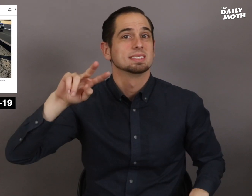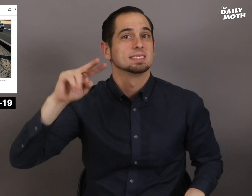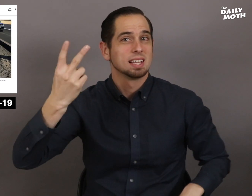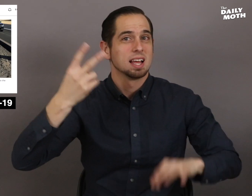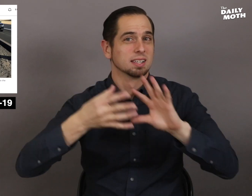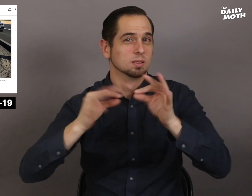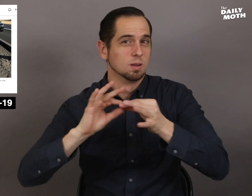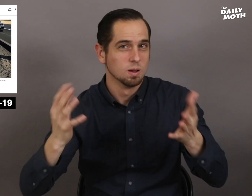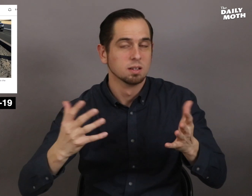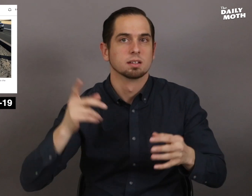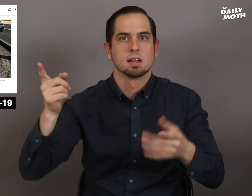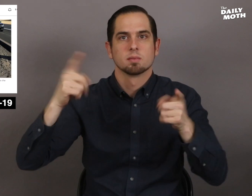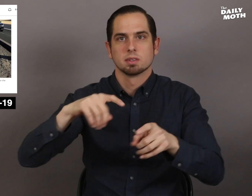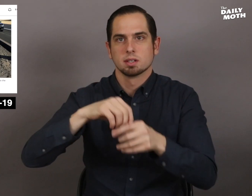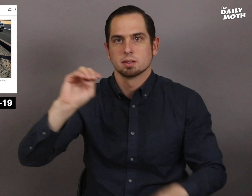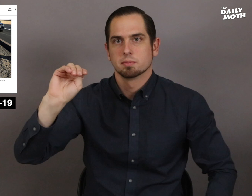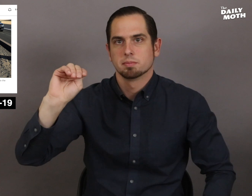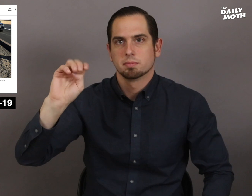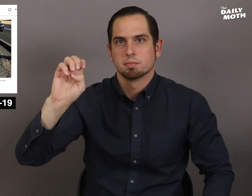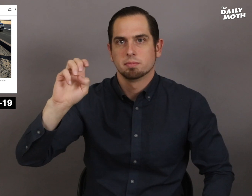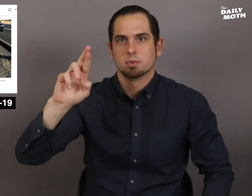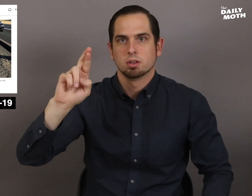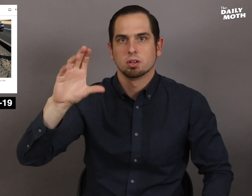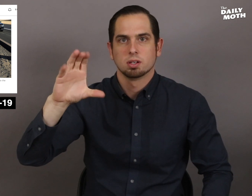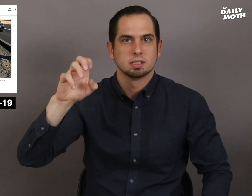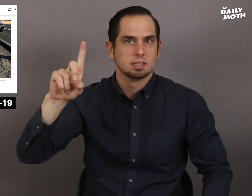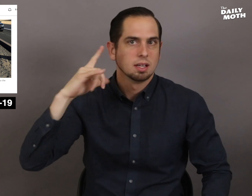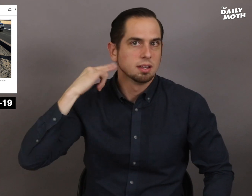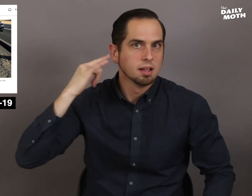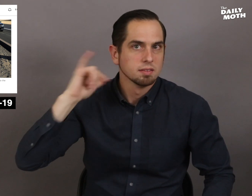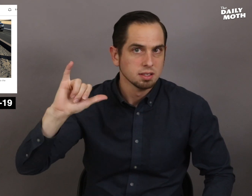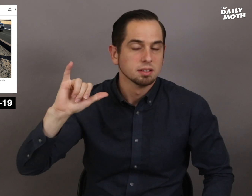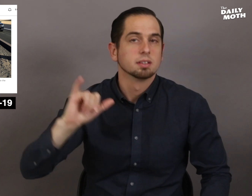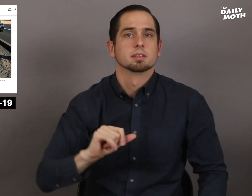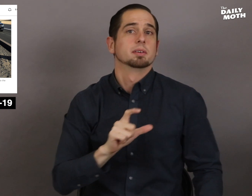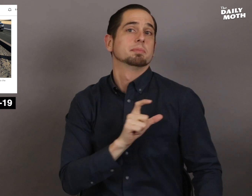The second story is in Merced, California.